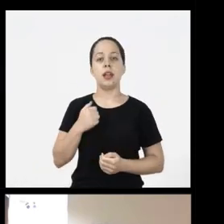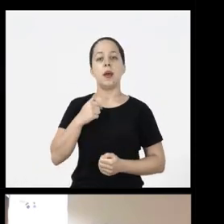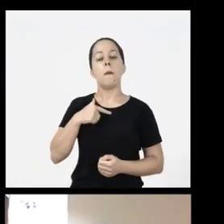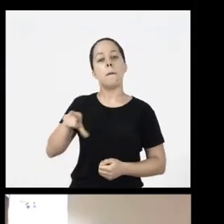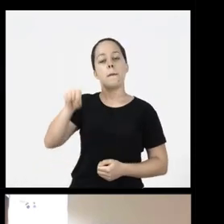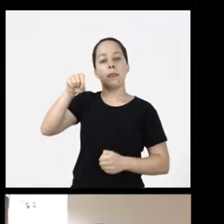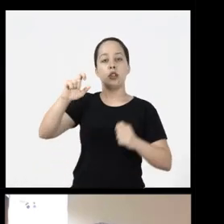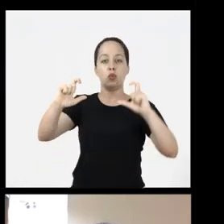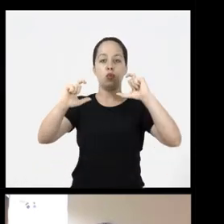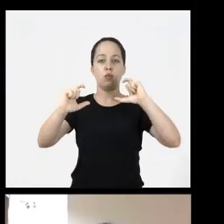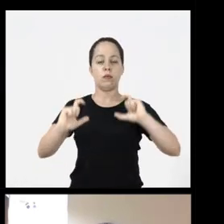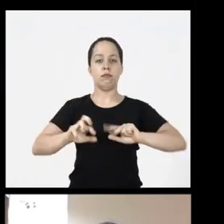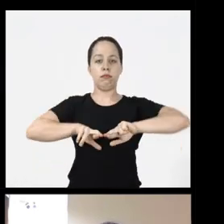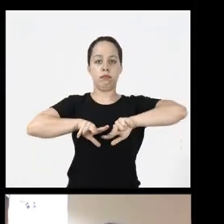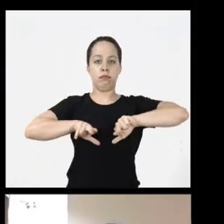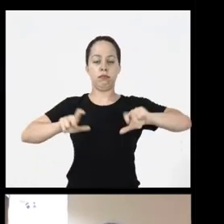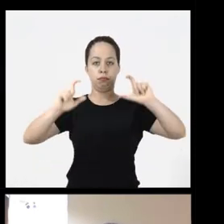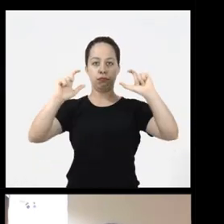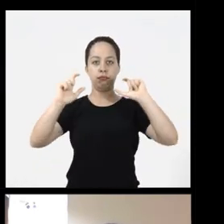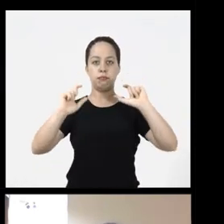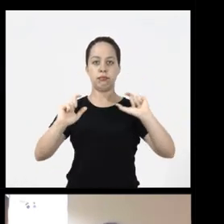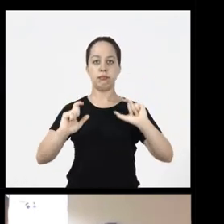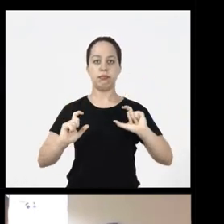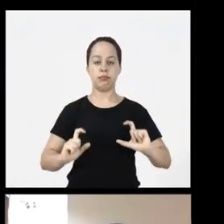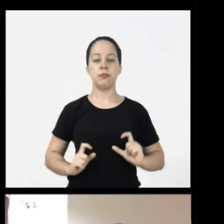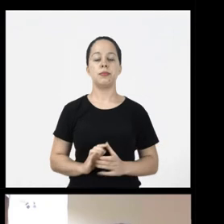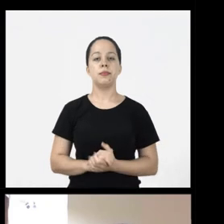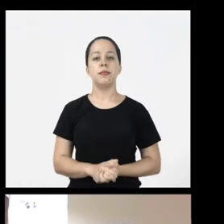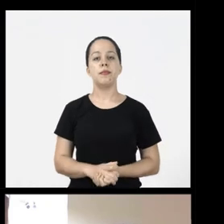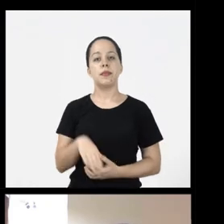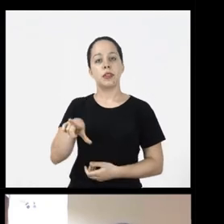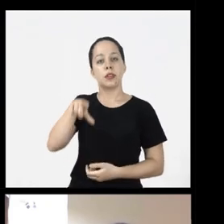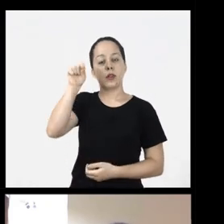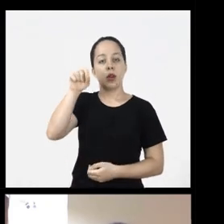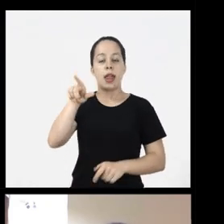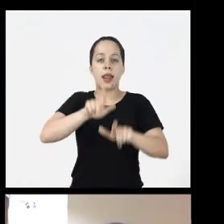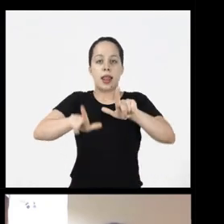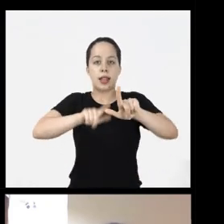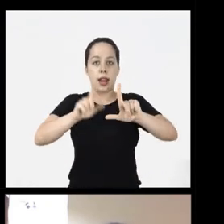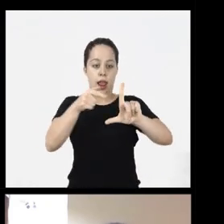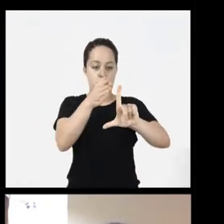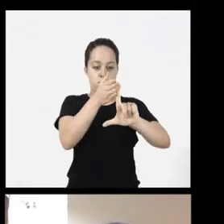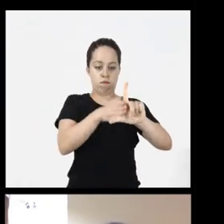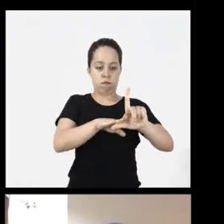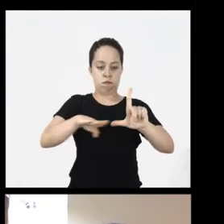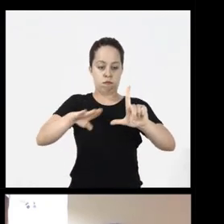just individual in topics in several other paragraphs give preference to sans serif fonts